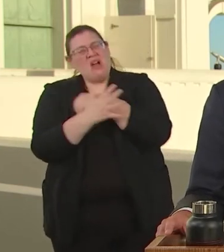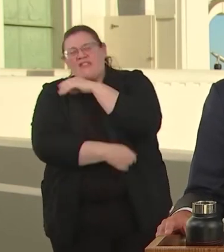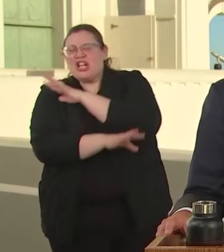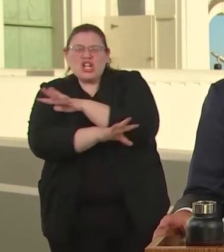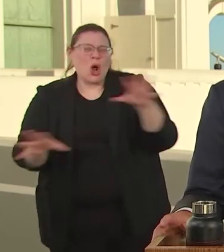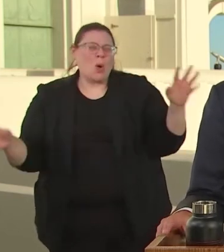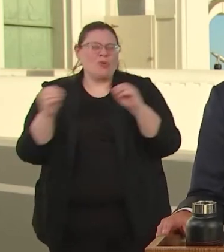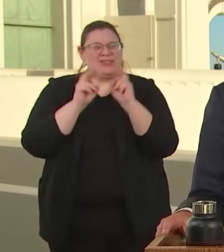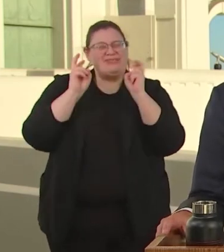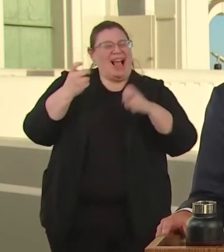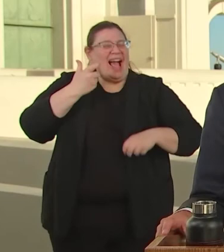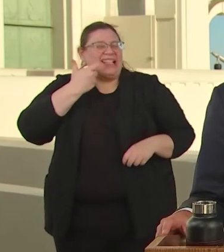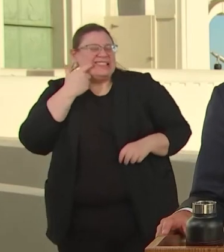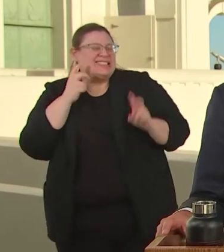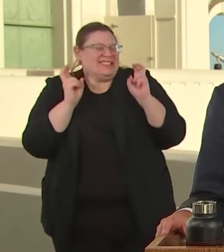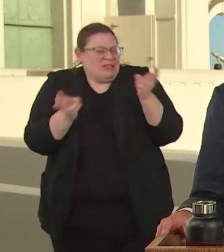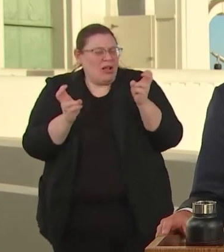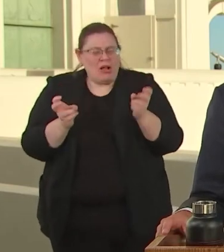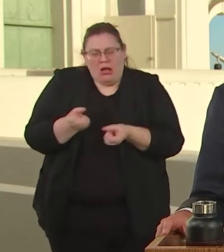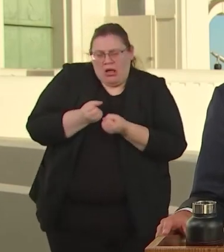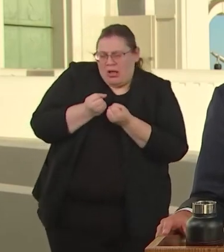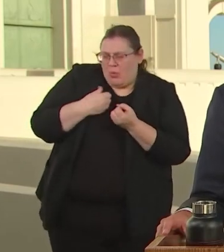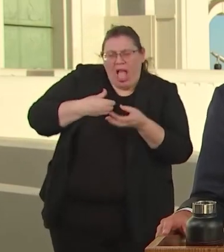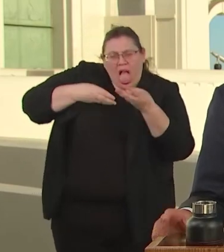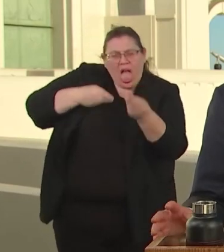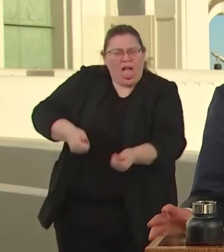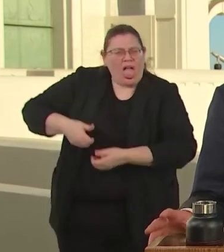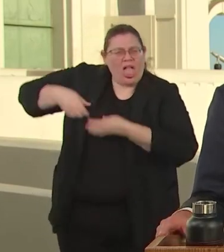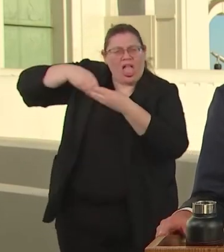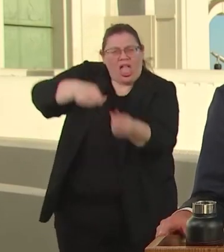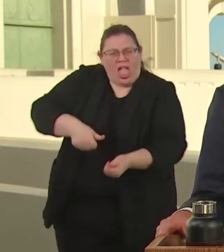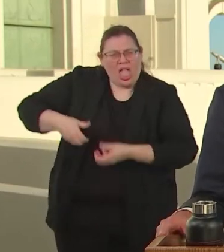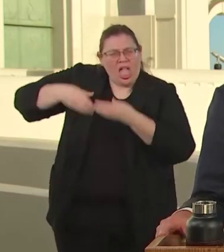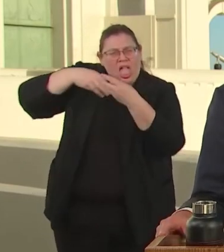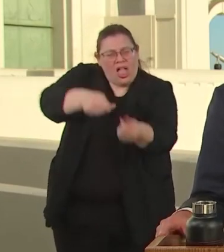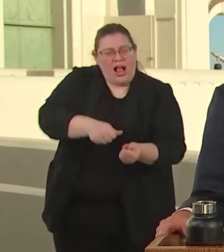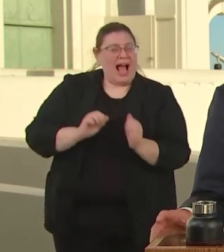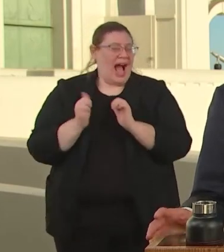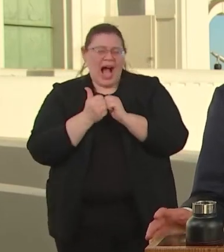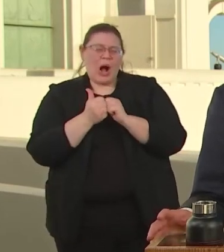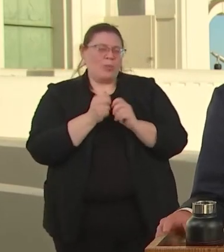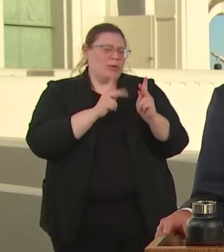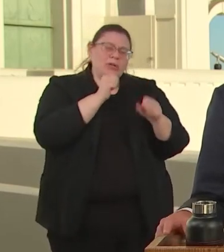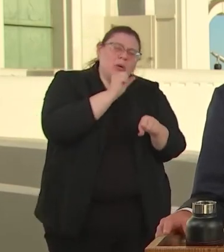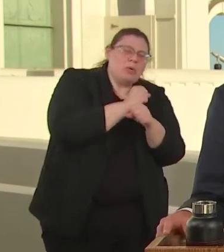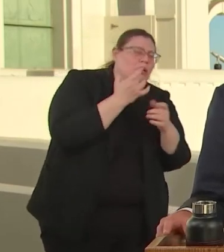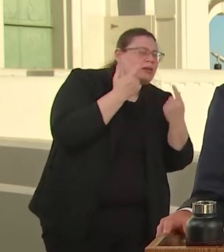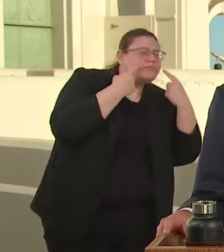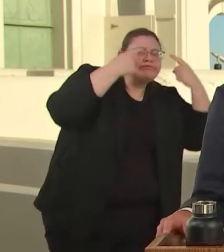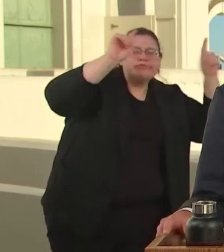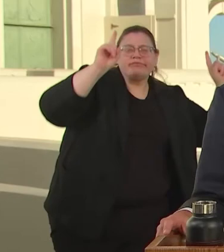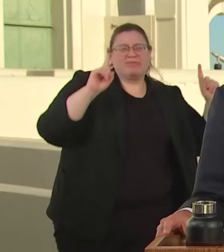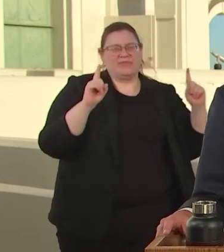TENS OF BILLIONS OF DOLLARS A YAE, CRIMINAL JUSTICE COSTS AND UNEQUAL HEALTH OUTCOME.